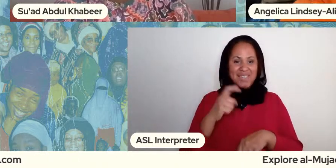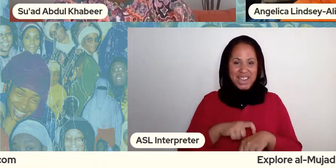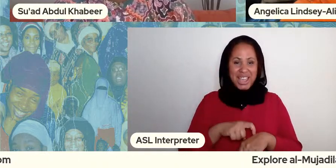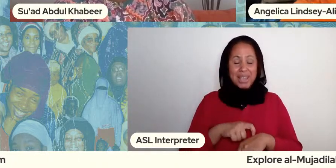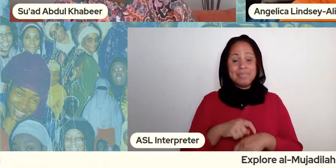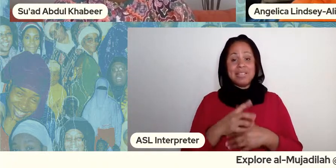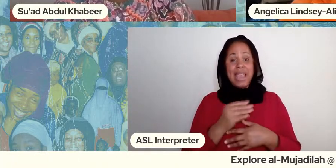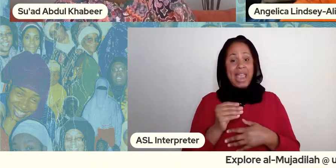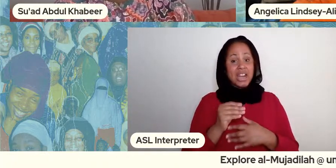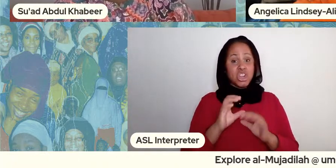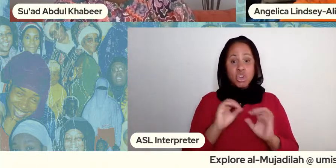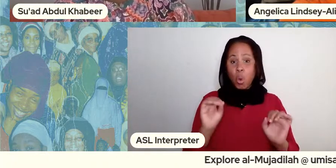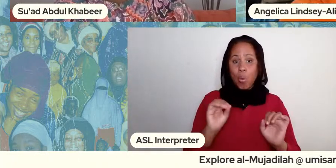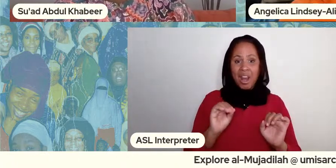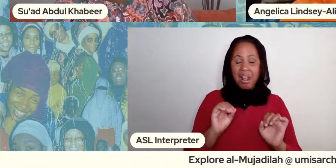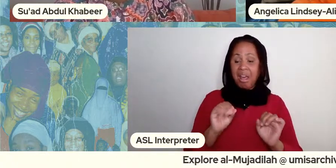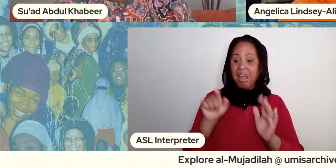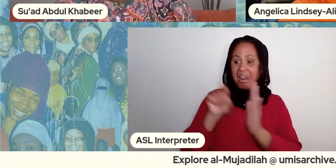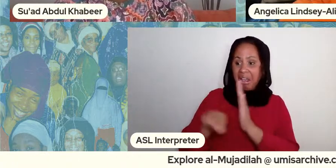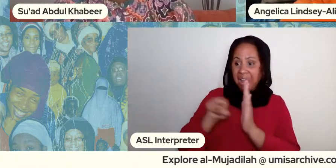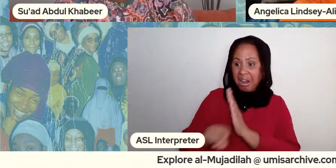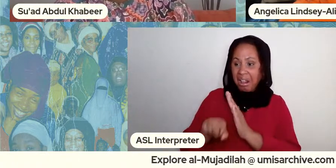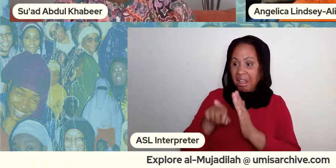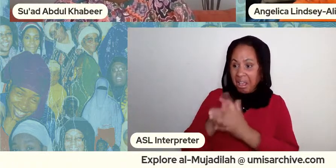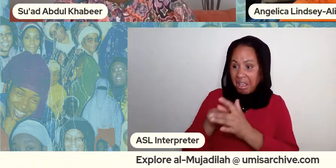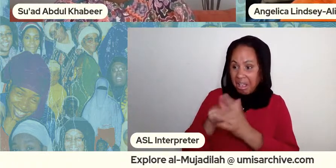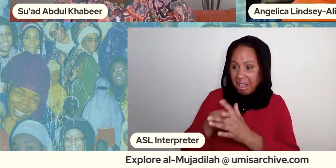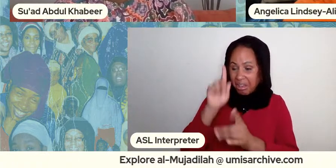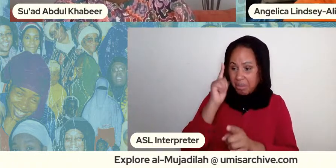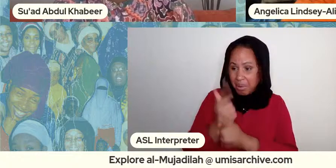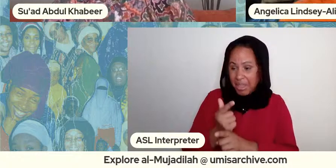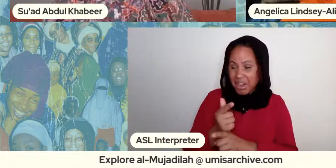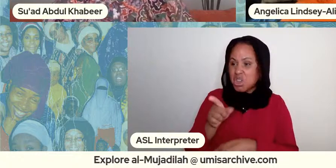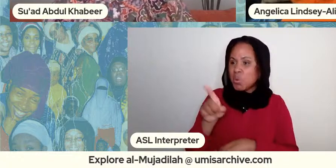you know it's it's just like oh yeah you know you just need to find a good woman no maybe you're not